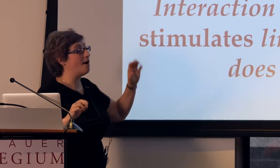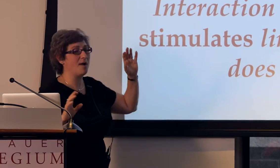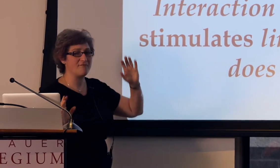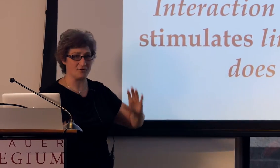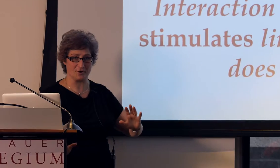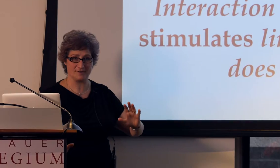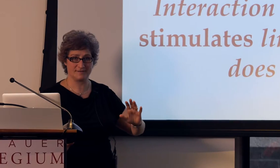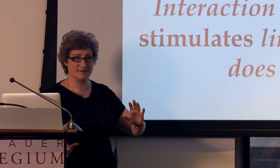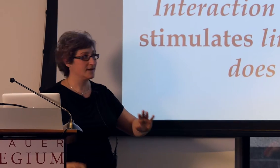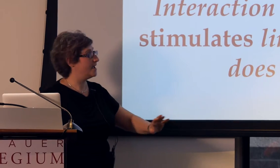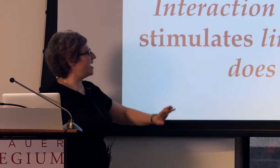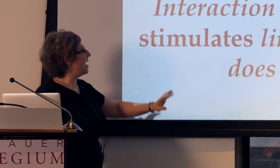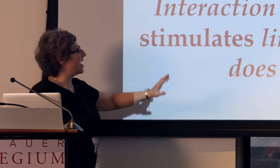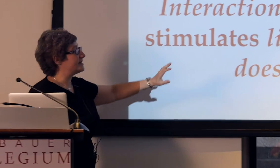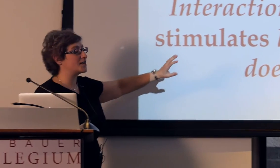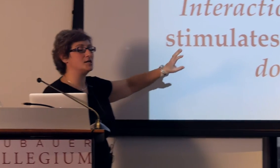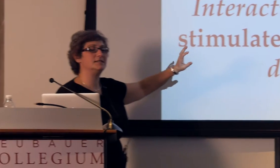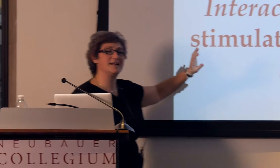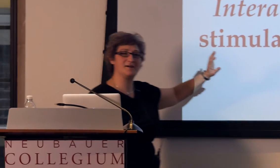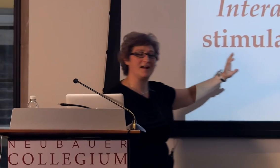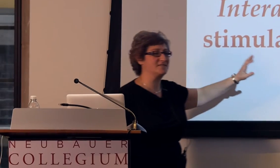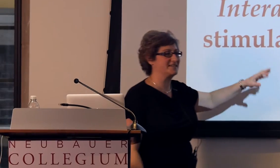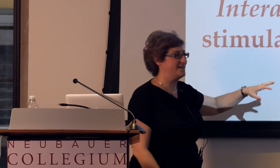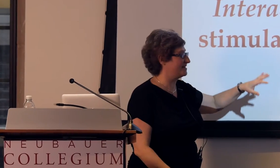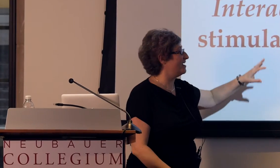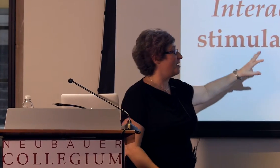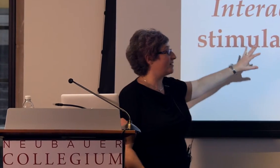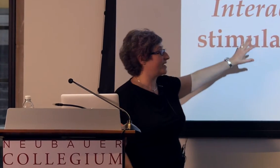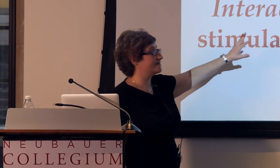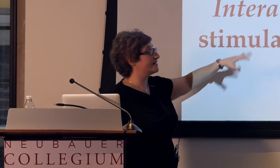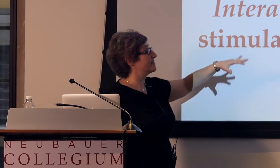However, it's clear, okay, it's clear that having someone